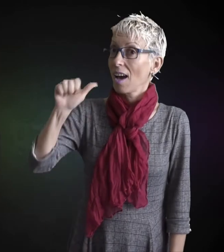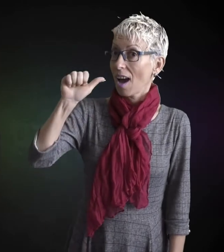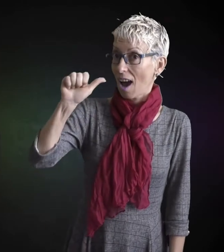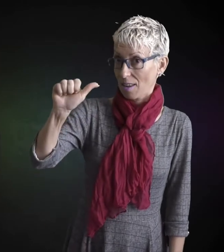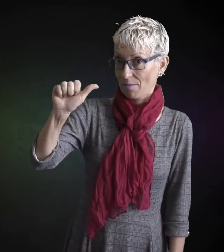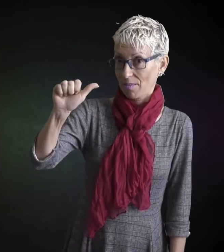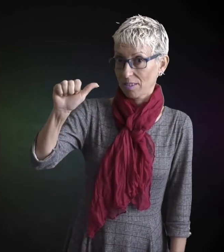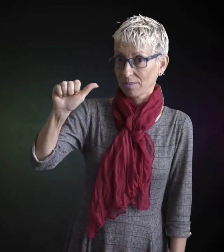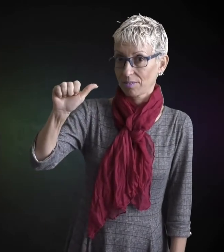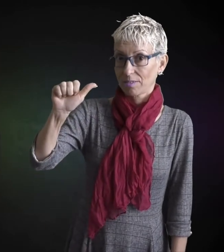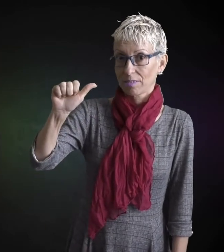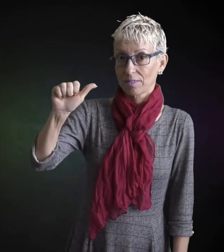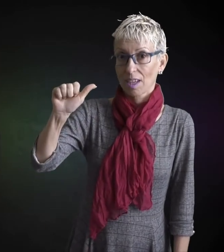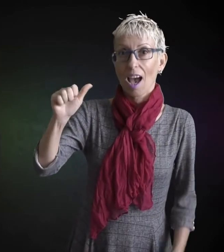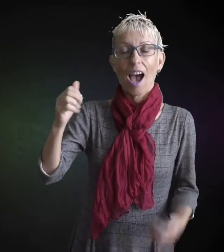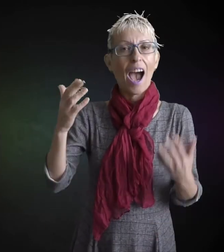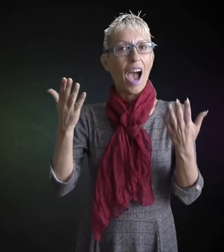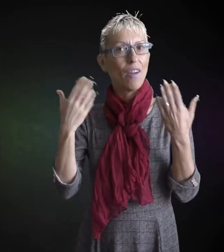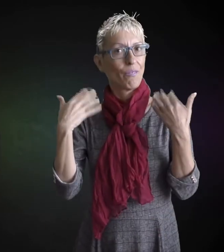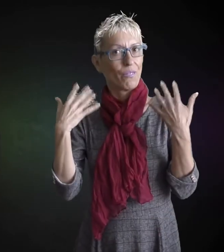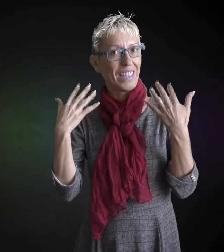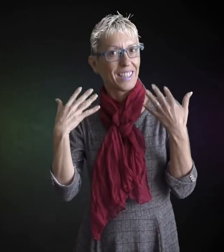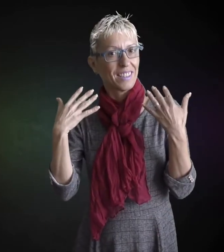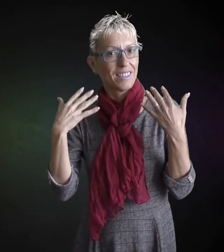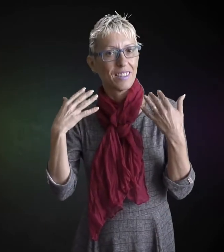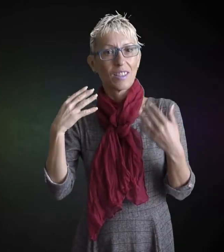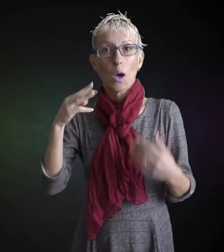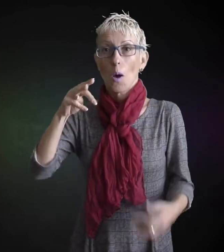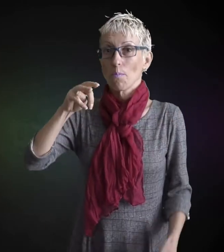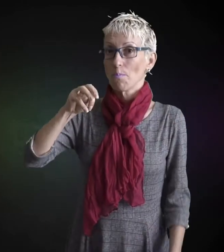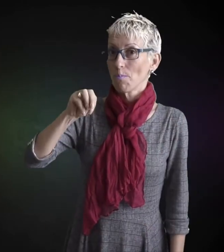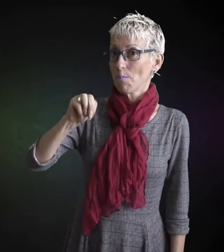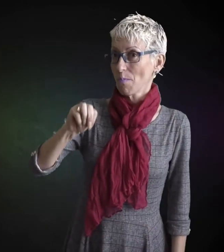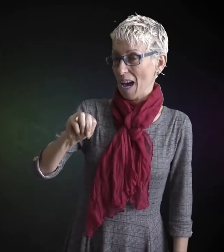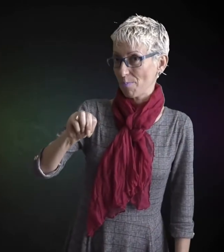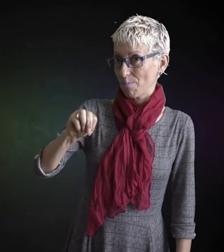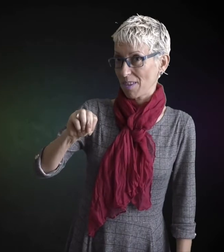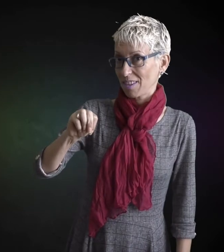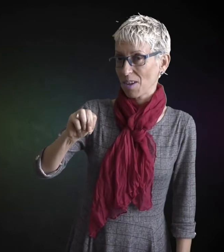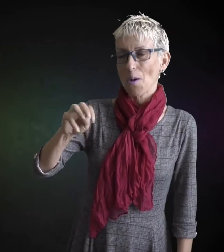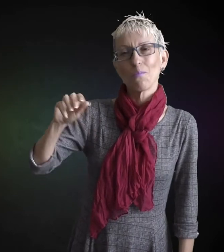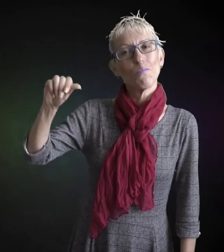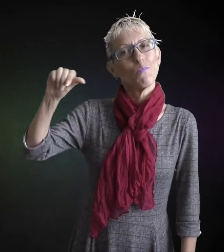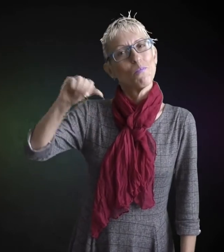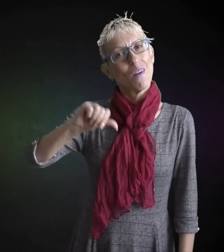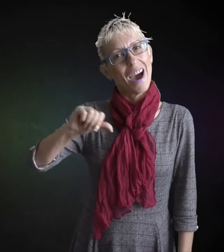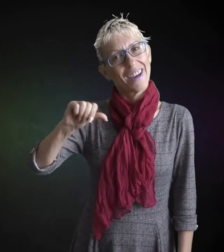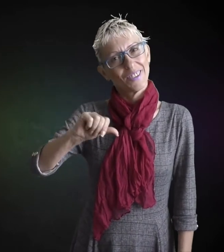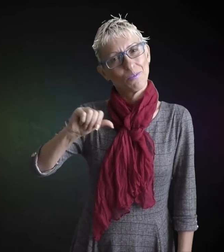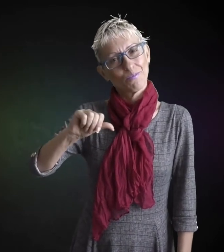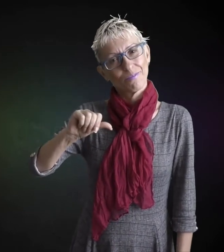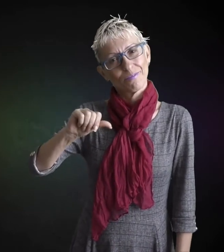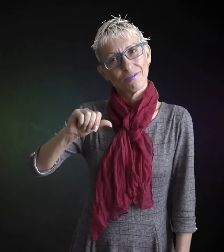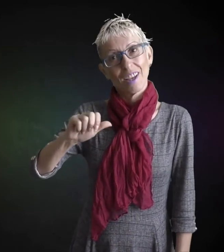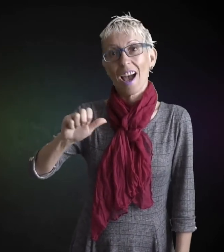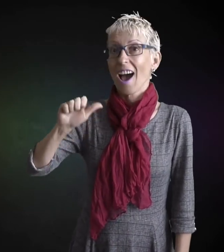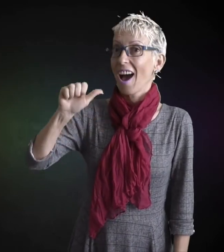א - а - avir - air מ - m - maim - water